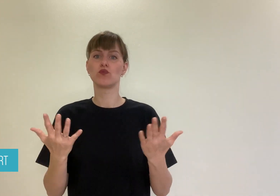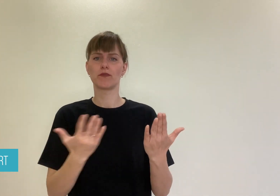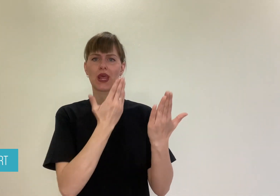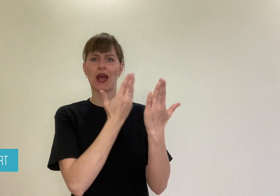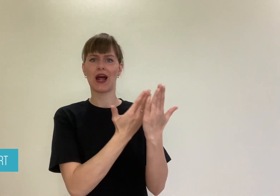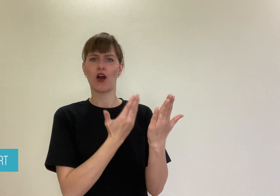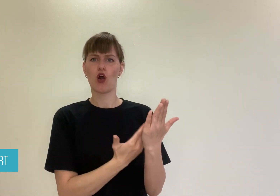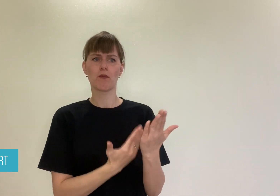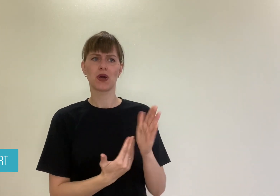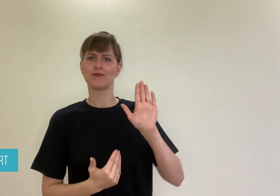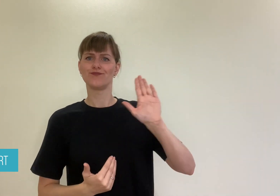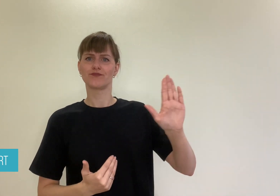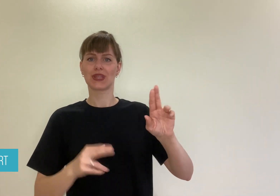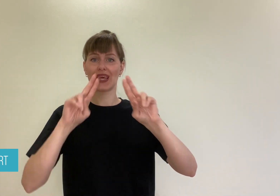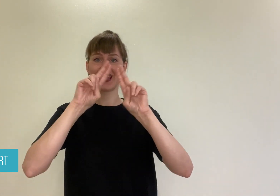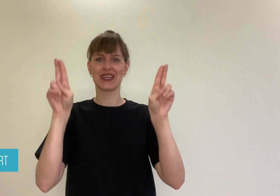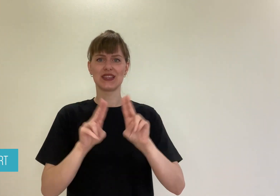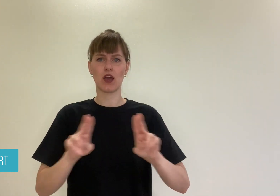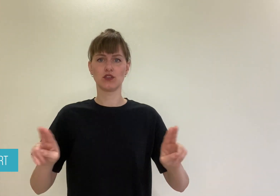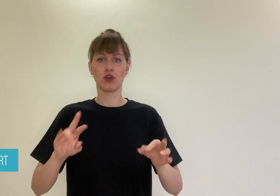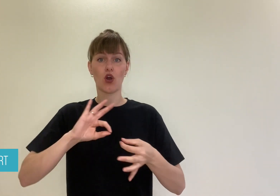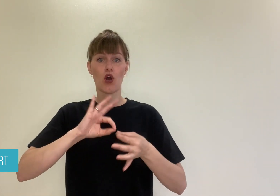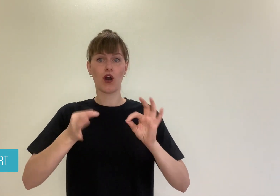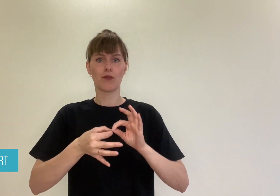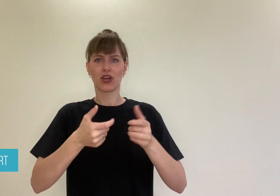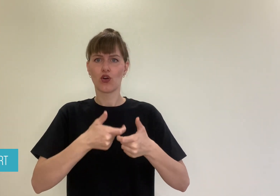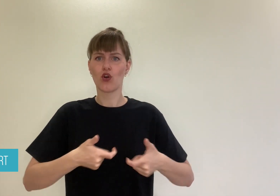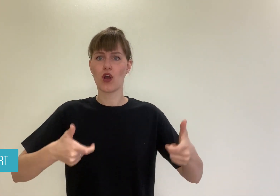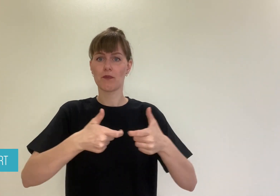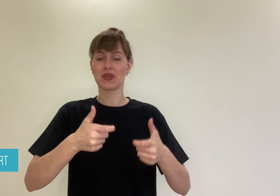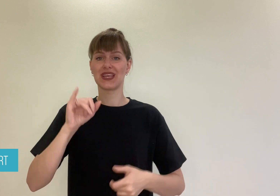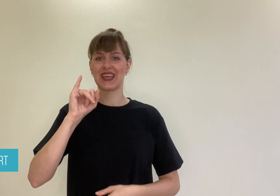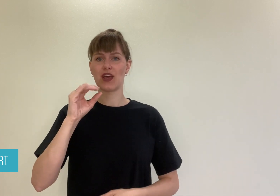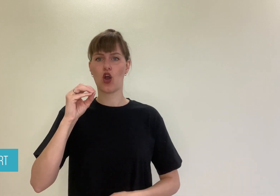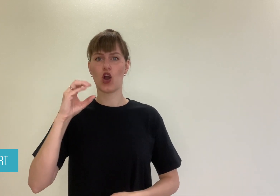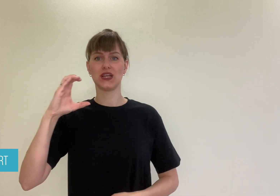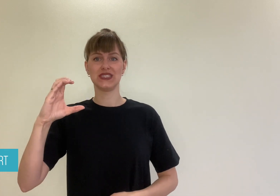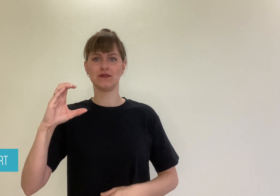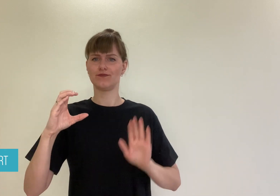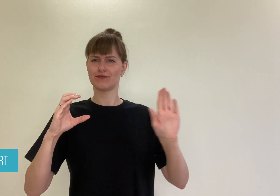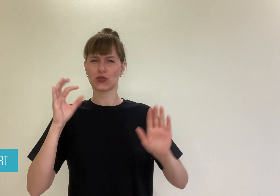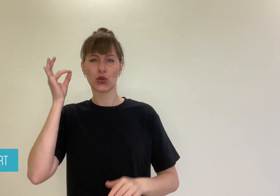on the recommendation of the International Olympic Committee,